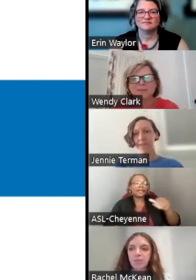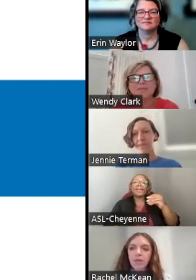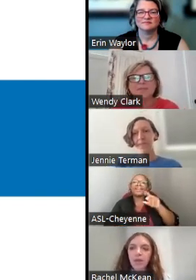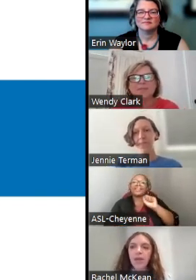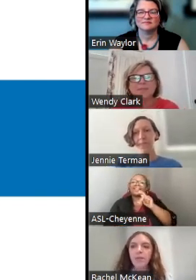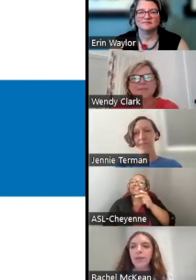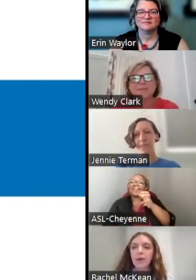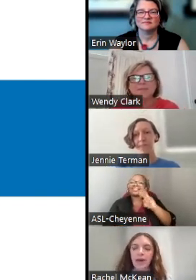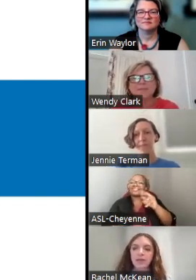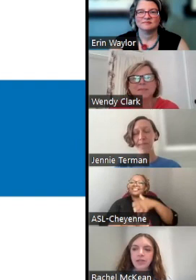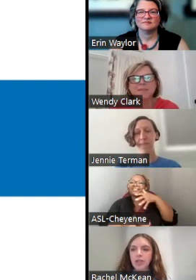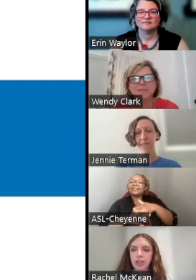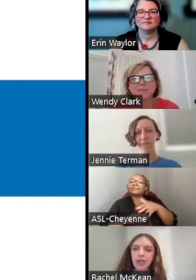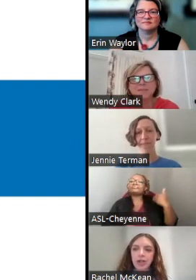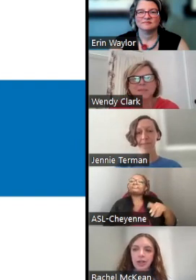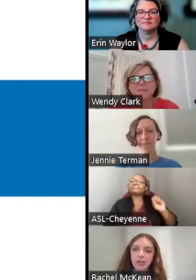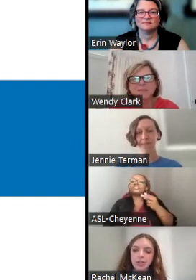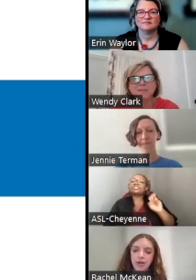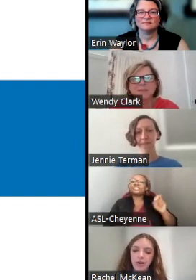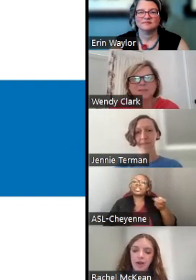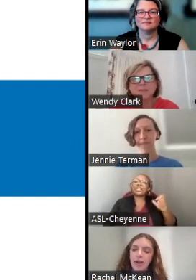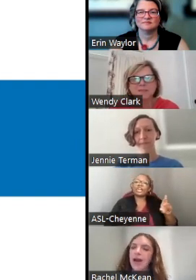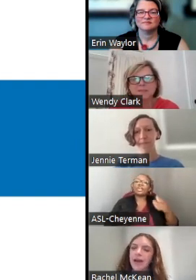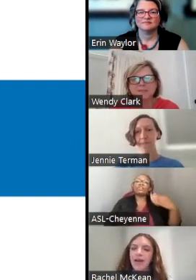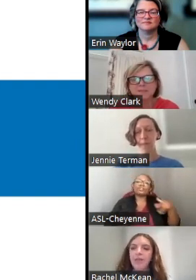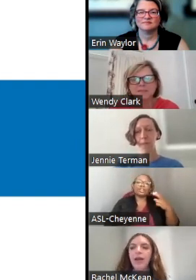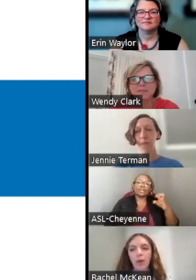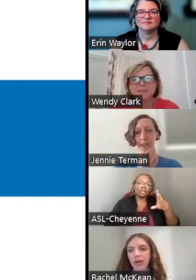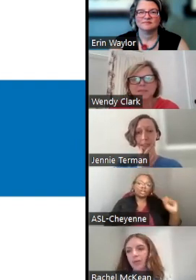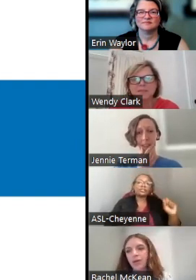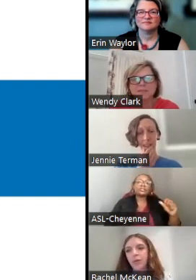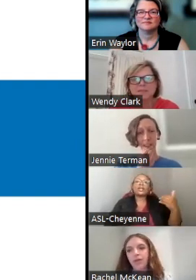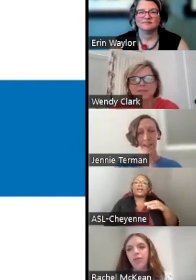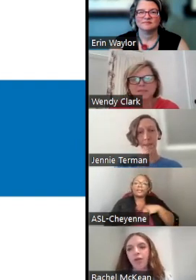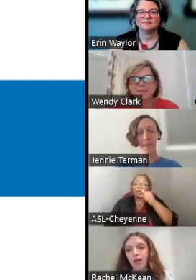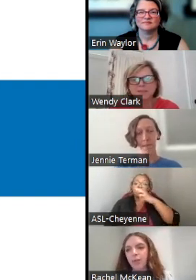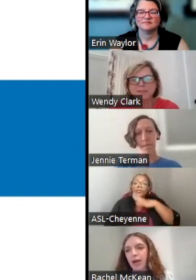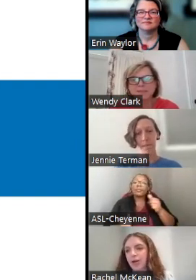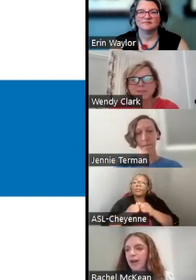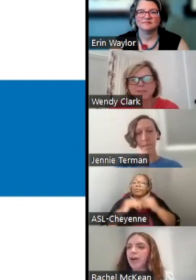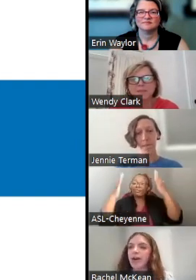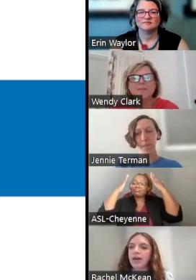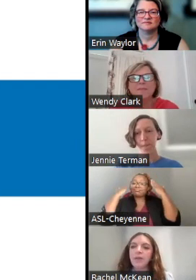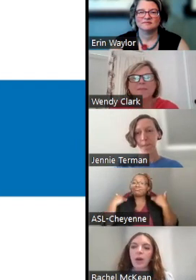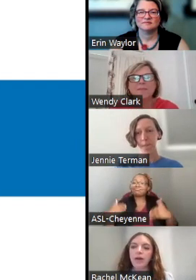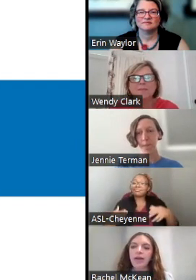MY PRONOUNS ARE SHE/HER/HERS AND I AM A WHITE WOMAN WITH LONG BROWN HAIR AND I'M WEARING